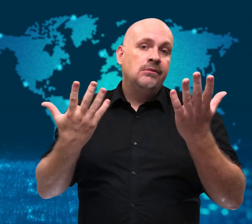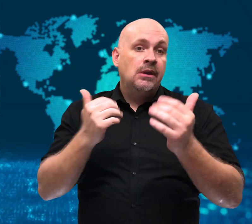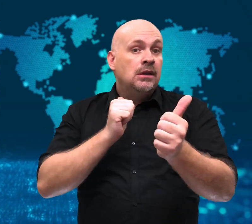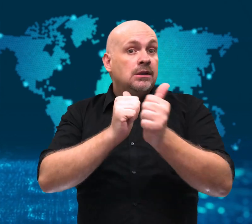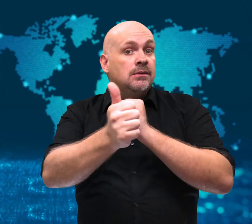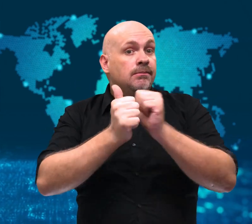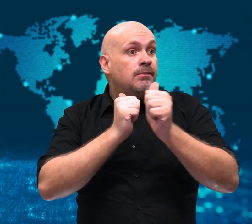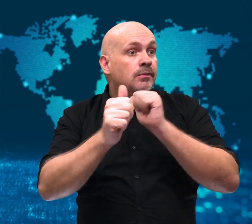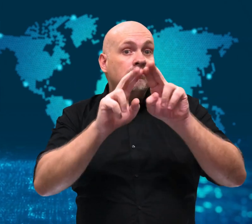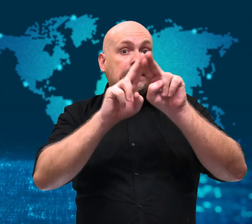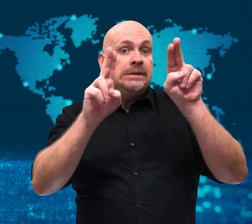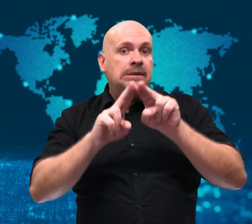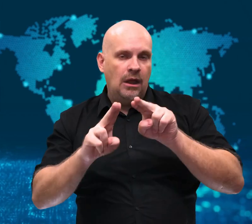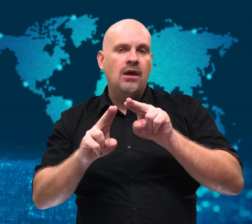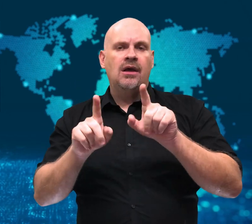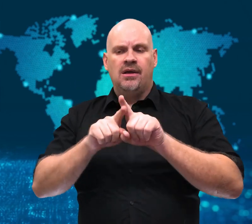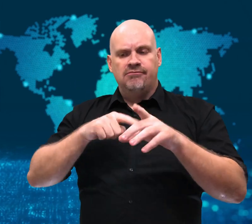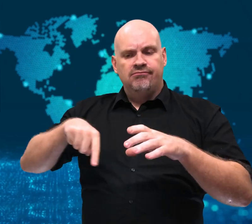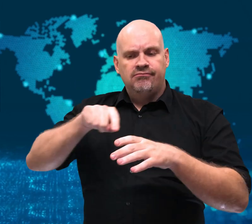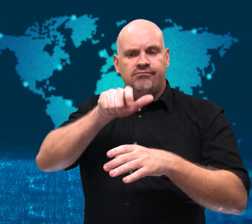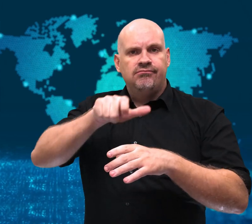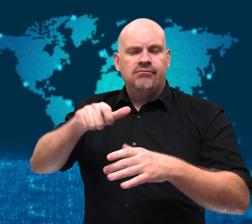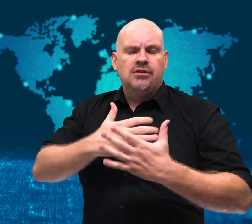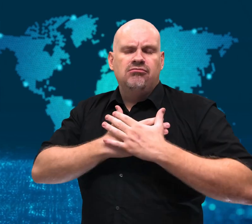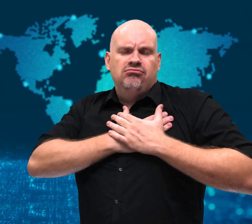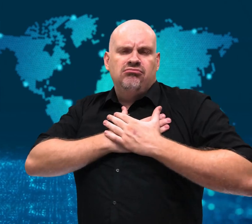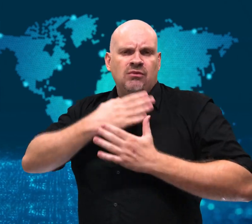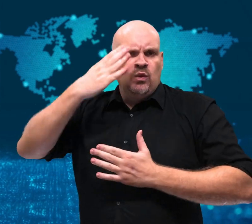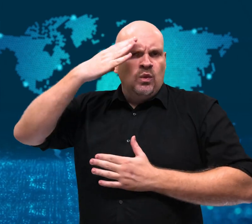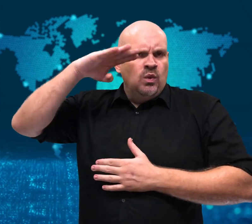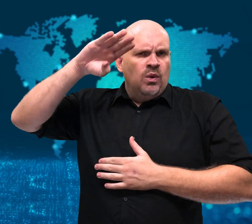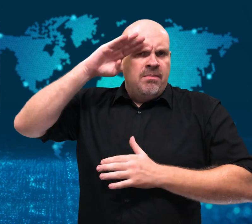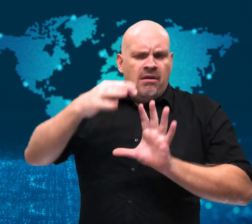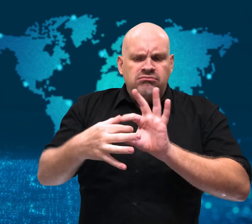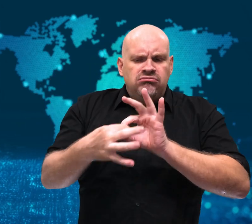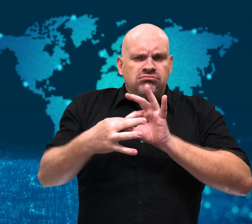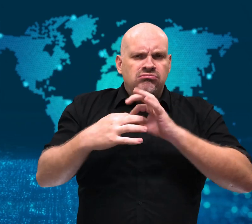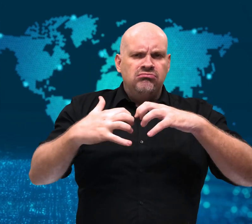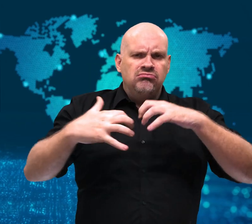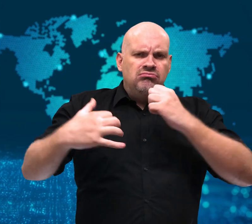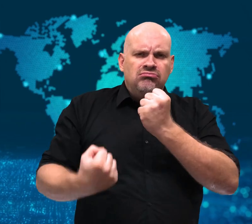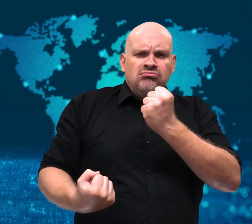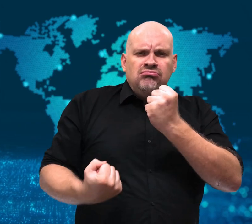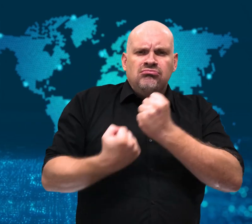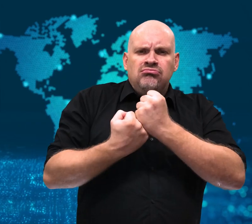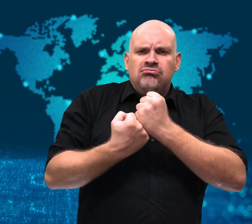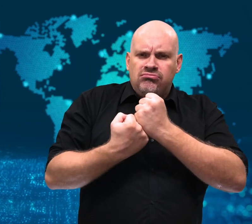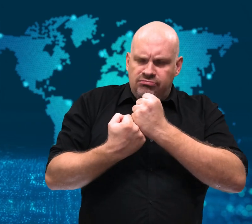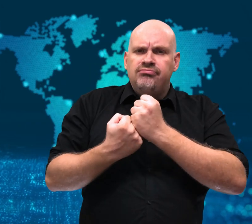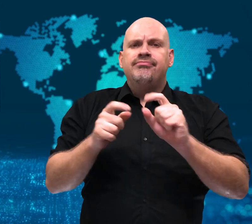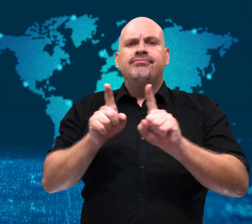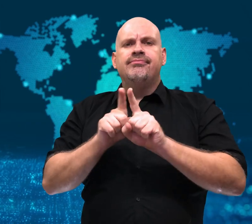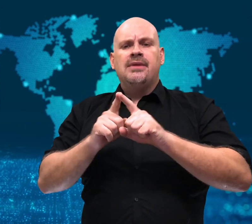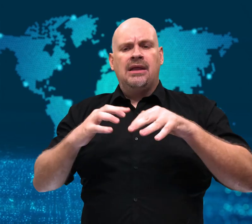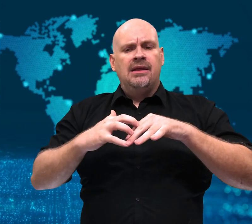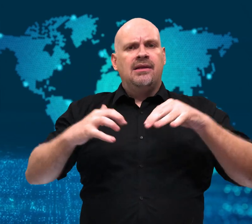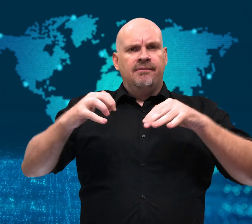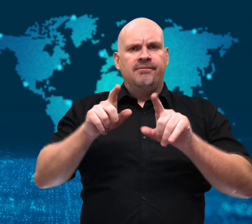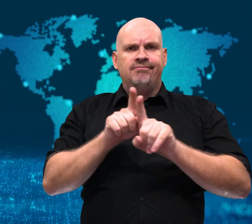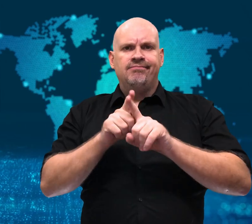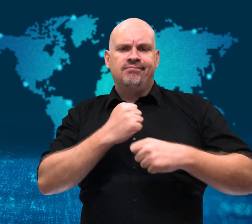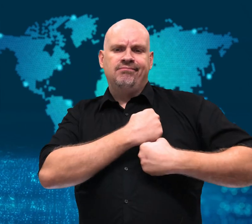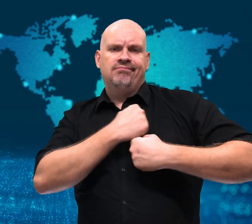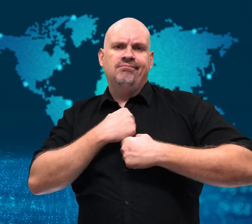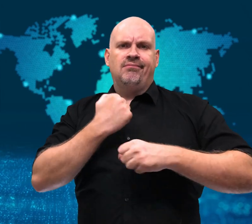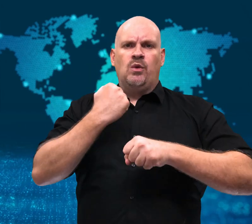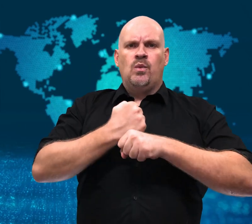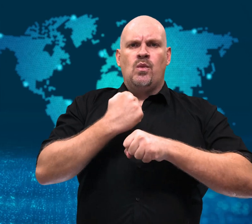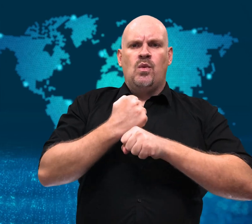Cuba only sends the most loyal athletes abroad with government